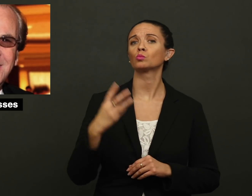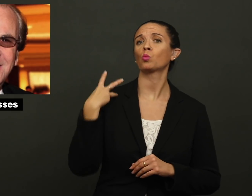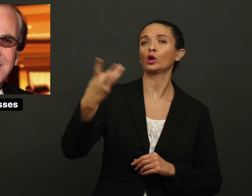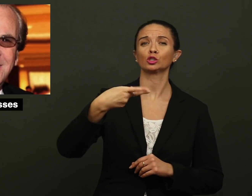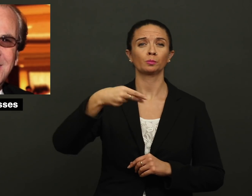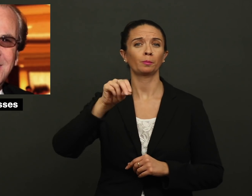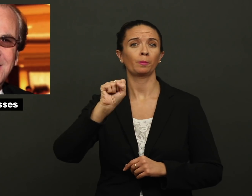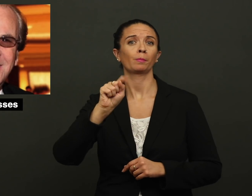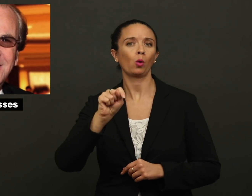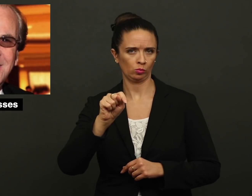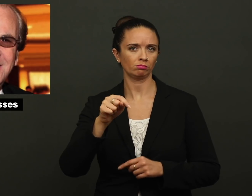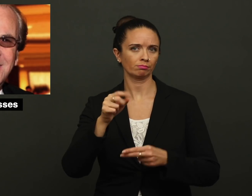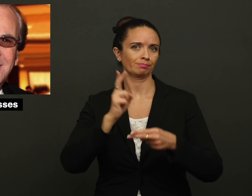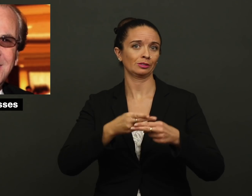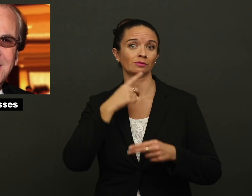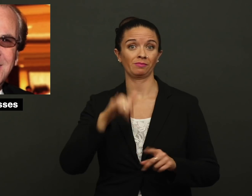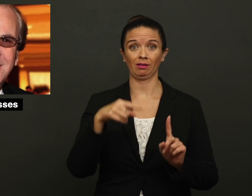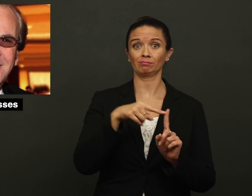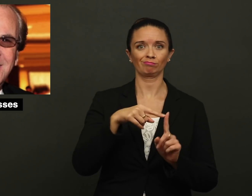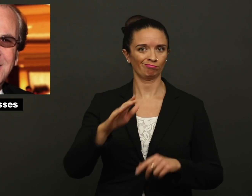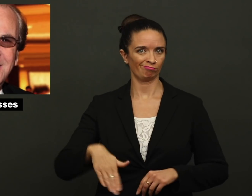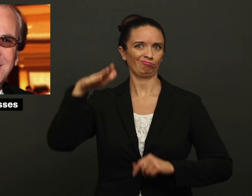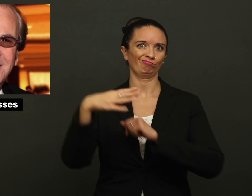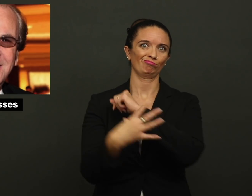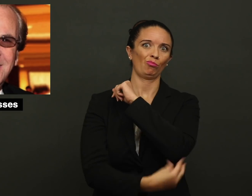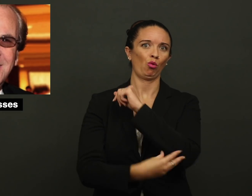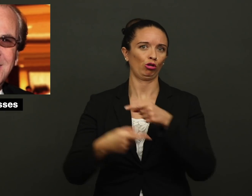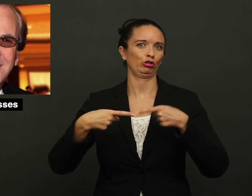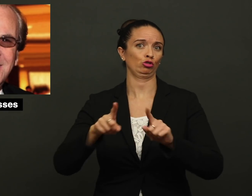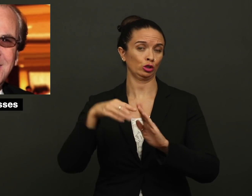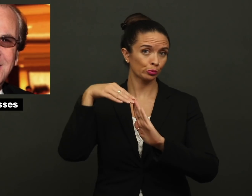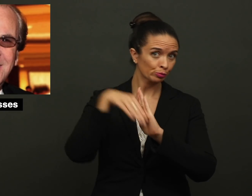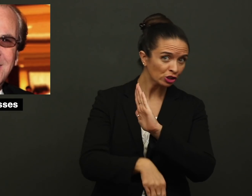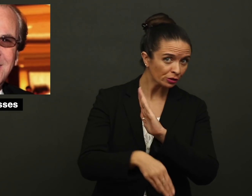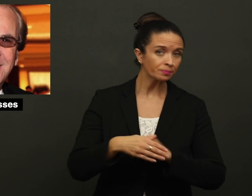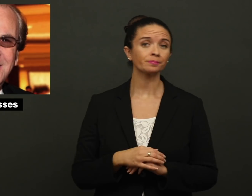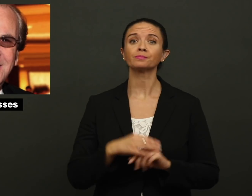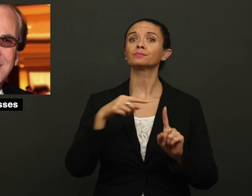The Washington Post mentioned that he was raised in poverty during the Depression.